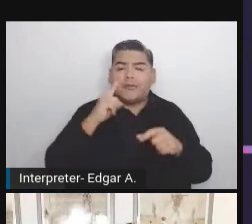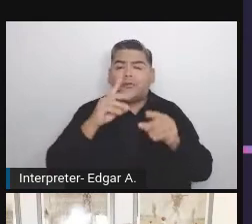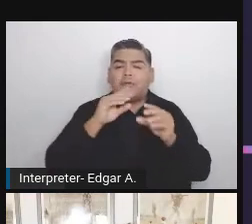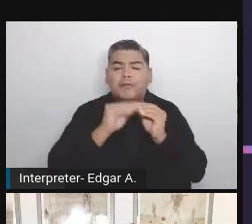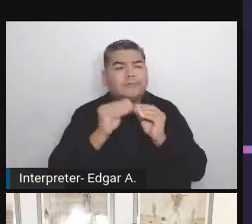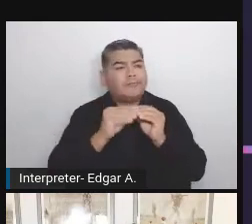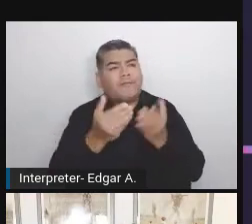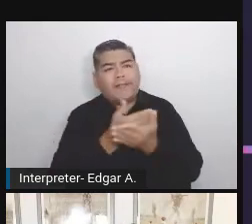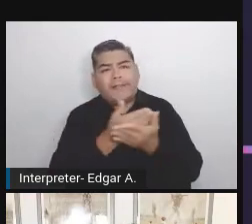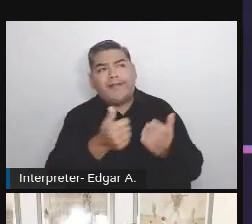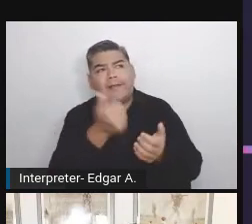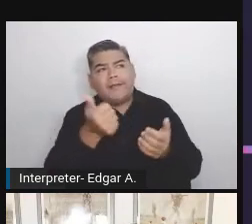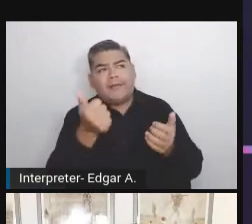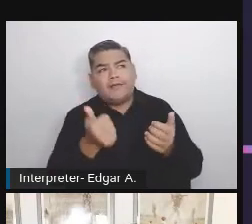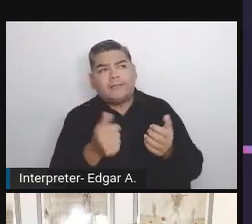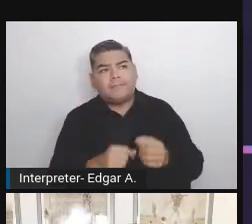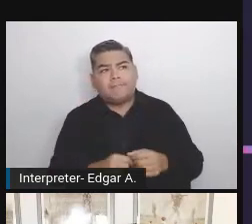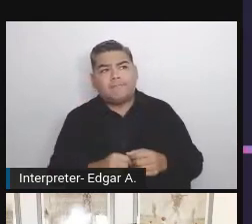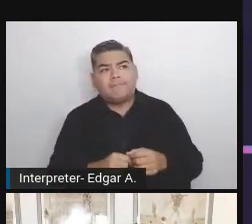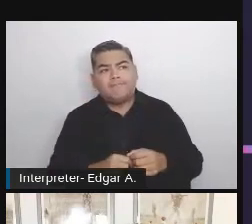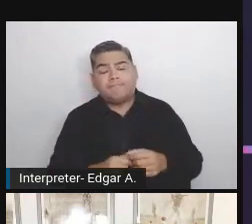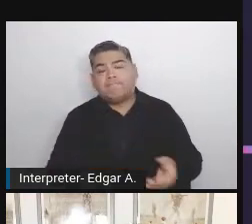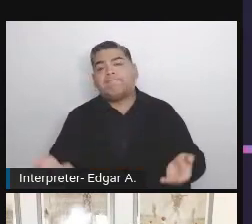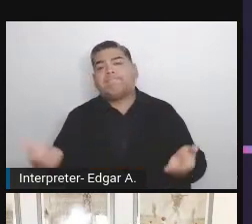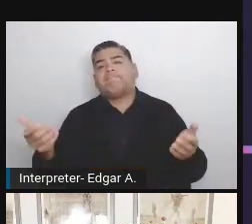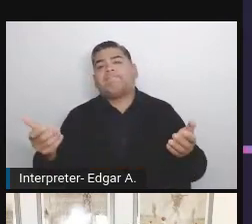How we can add accessibility testing to a pipeline is very simple.